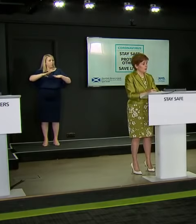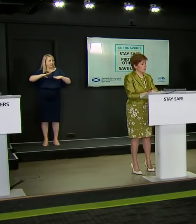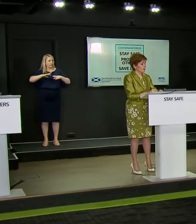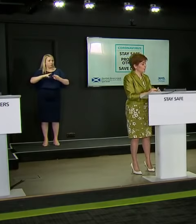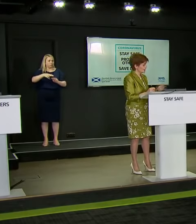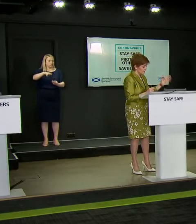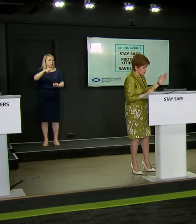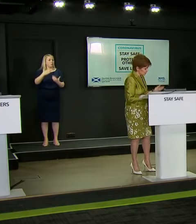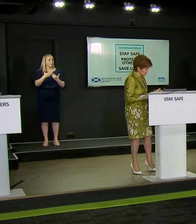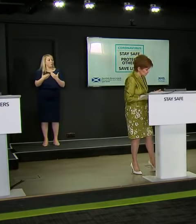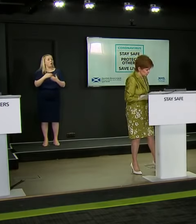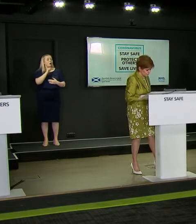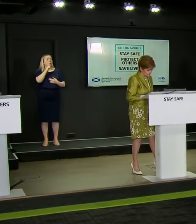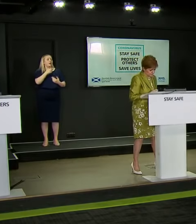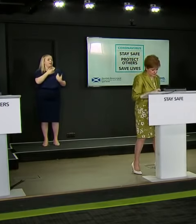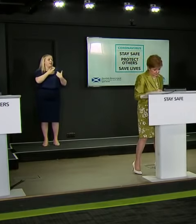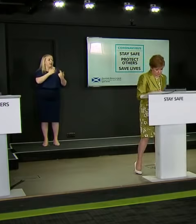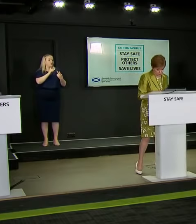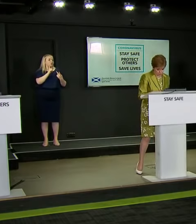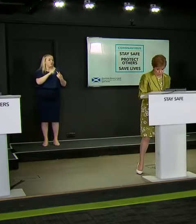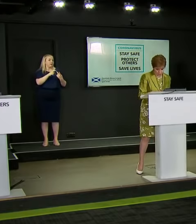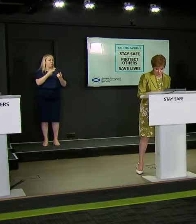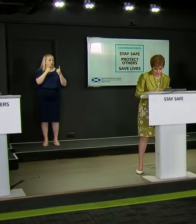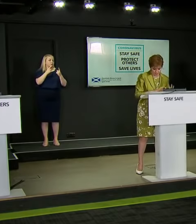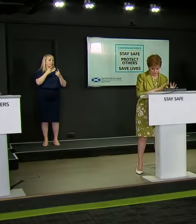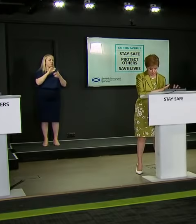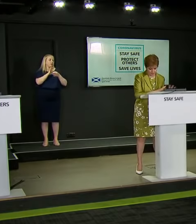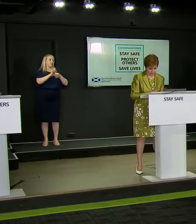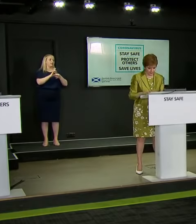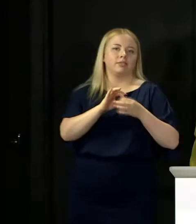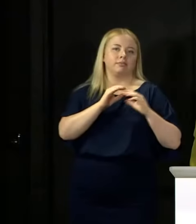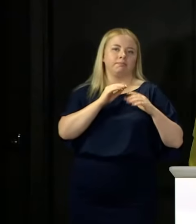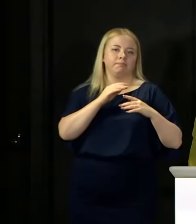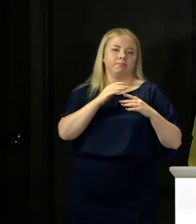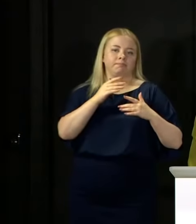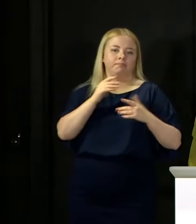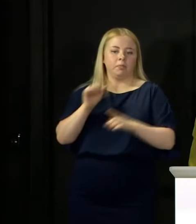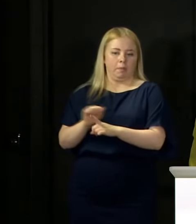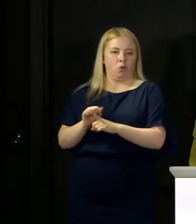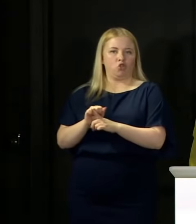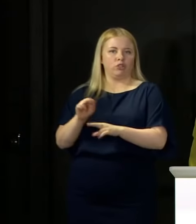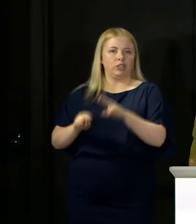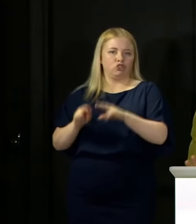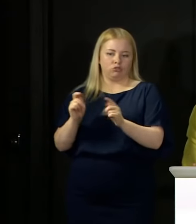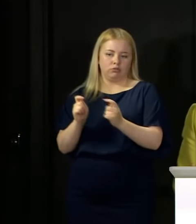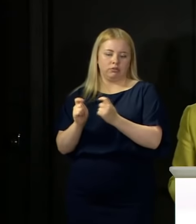I will hand over to john on the point about moderation and methodology.